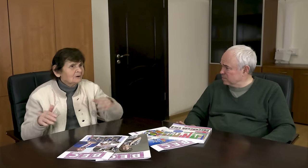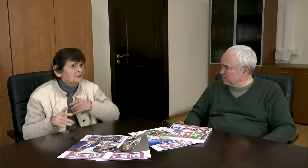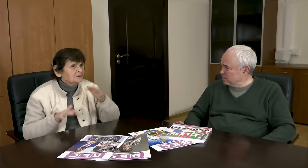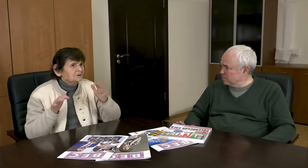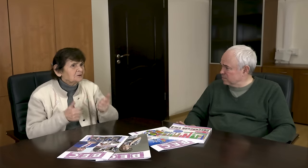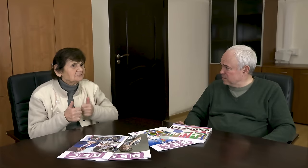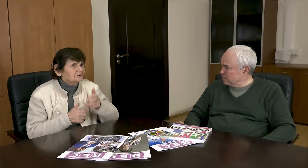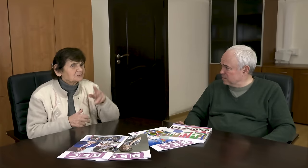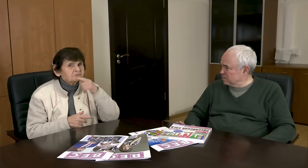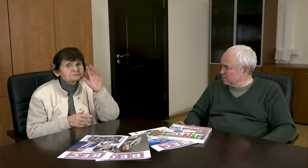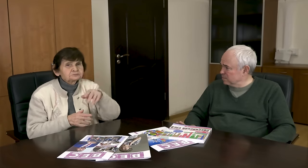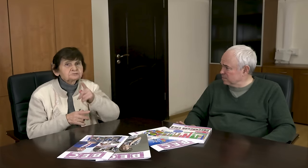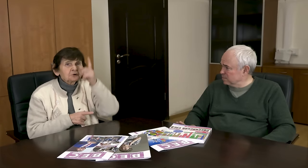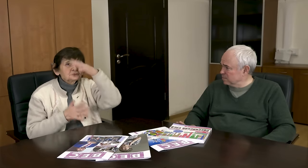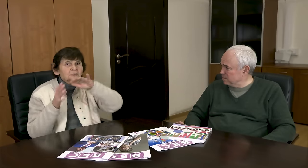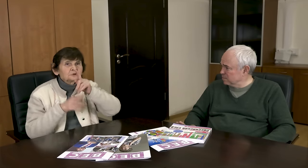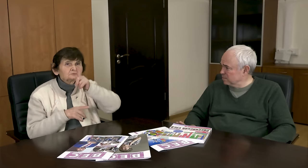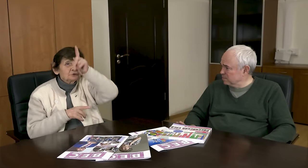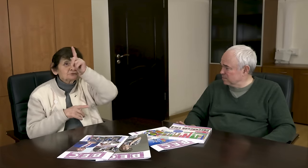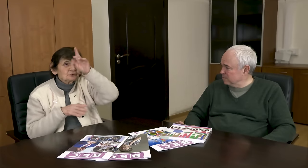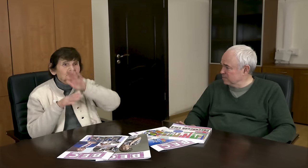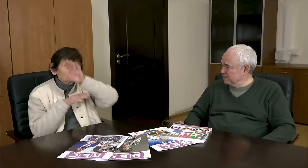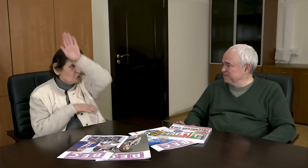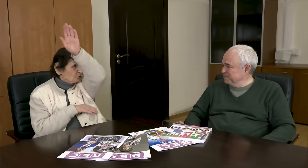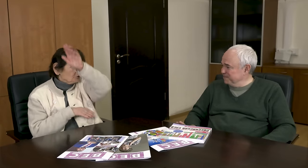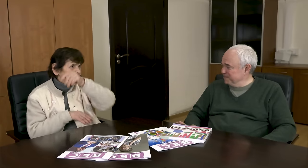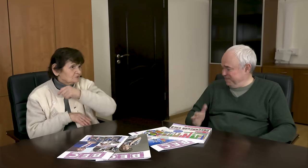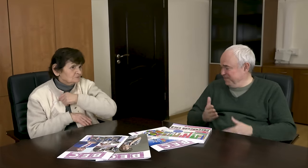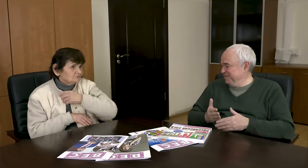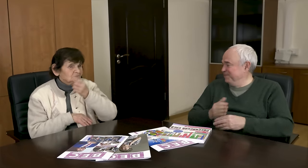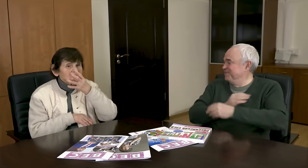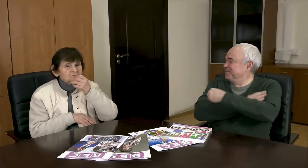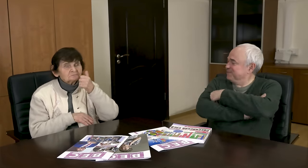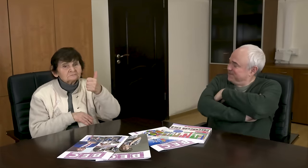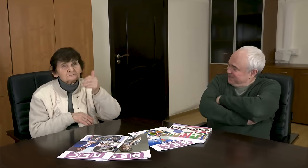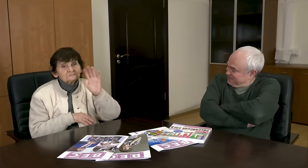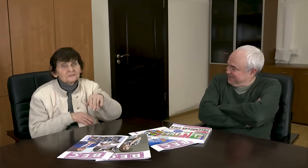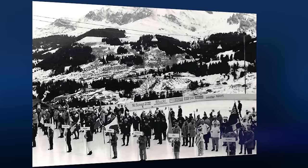We asked the organizers how the competition would take place in such conditions. They assured us that there was no need to worry and the competition would be held at the very top of the mountain.